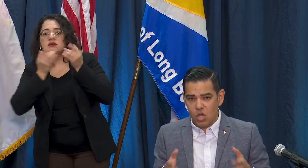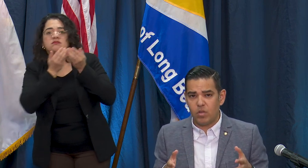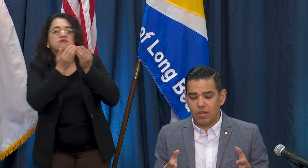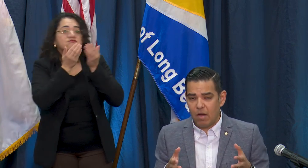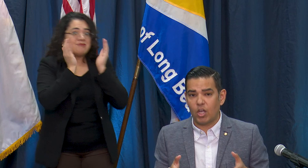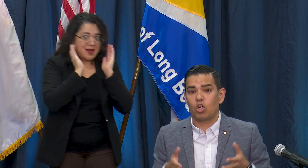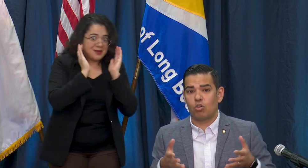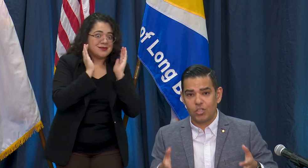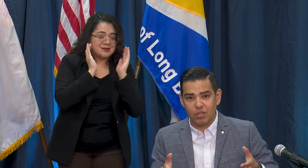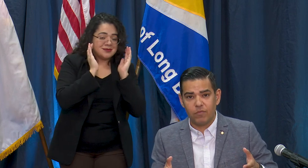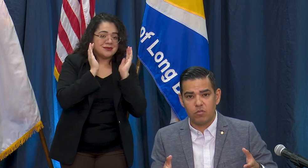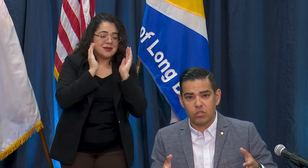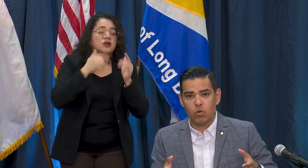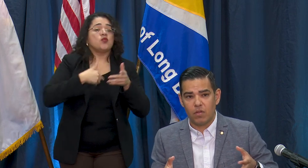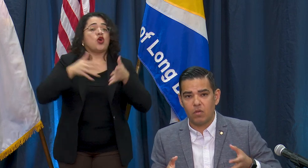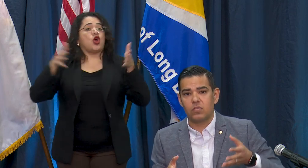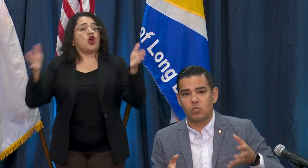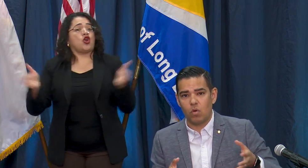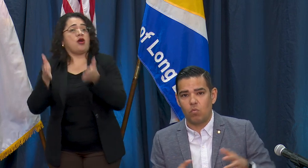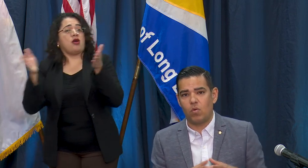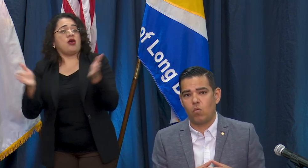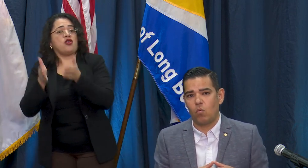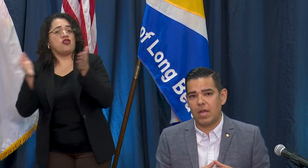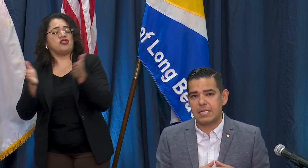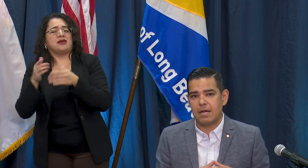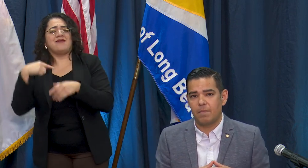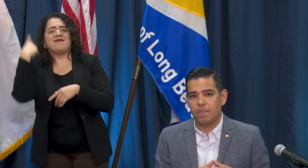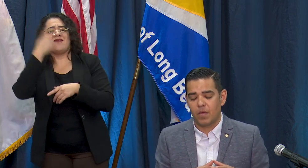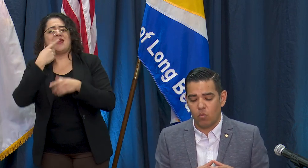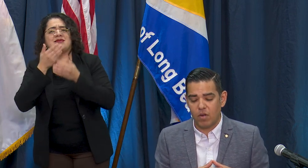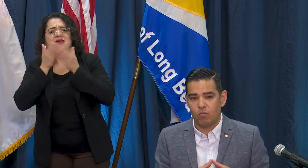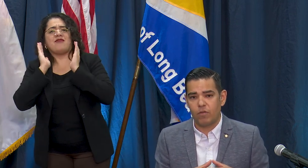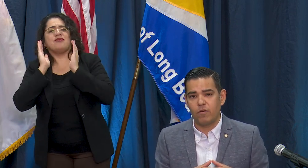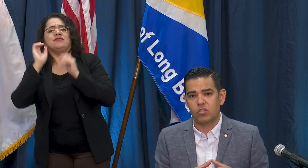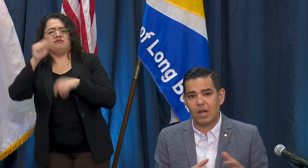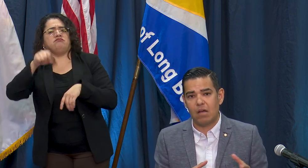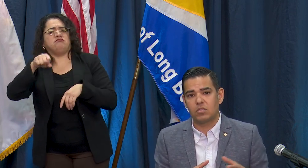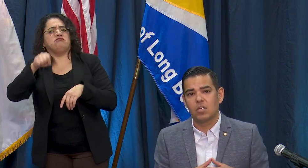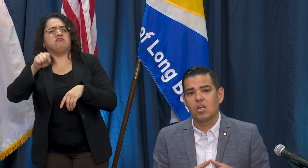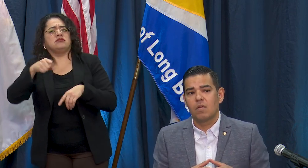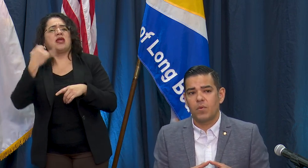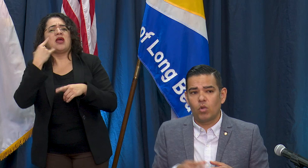know we do now encouraging folks to wear those when folks are out but we're